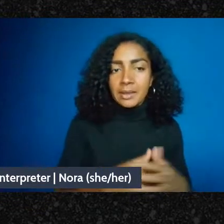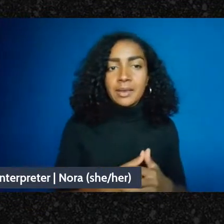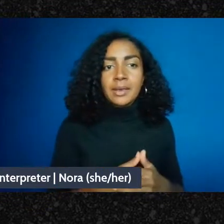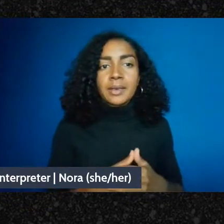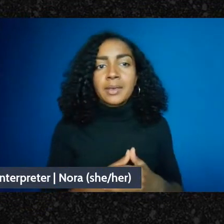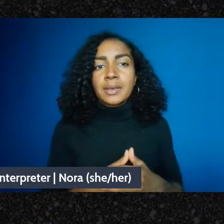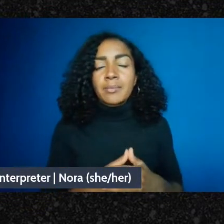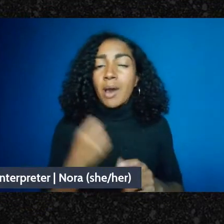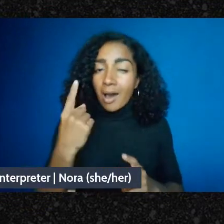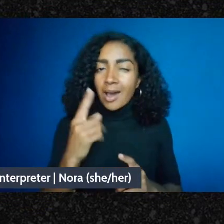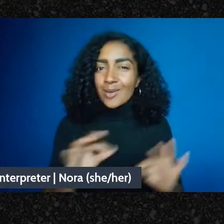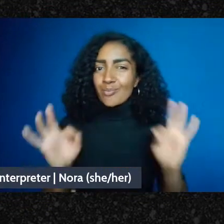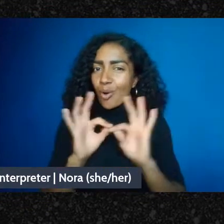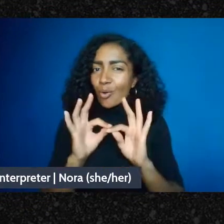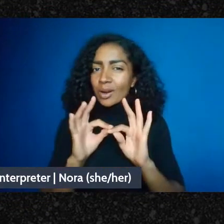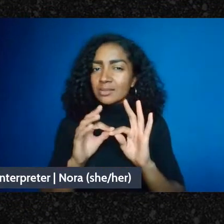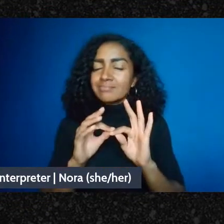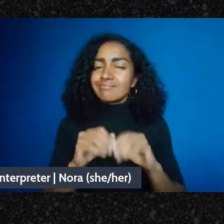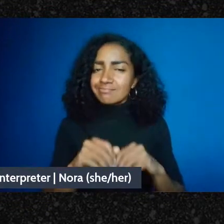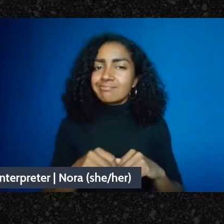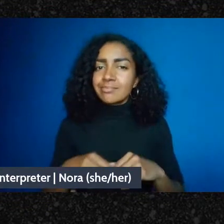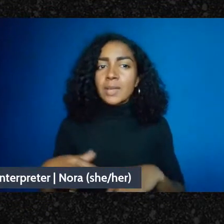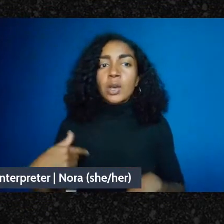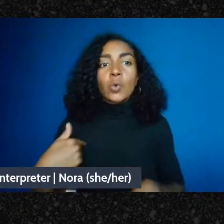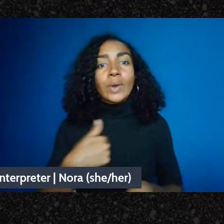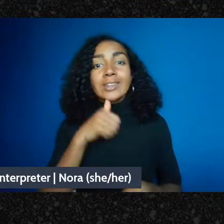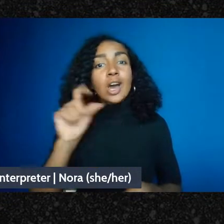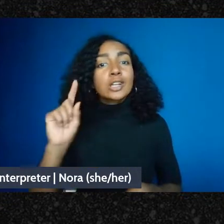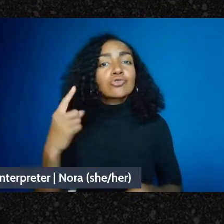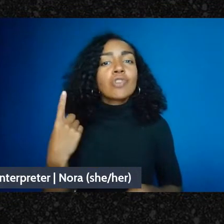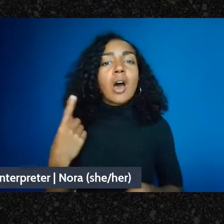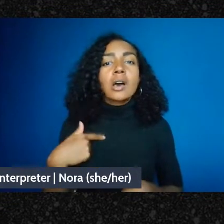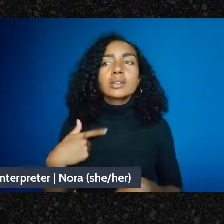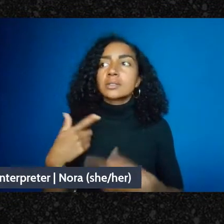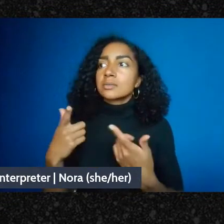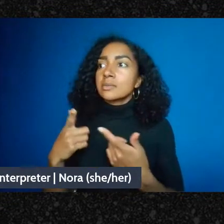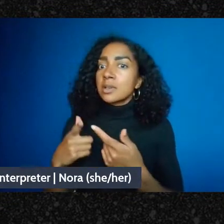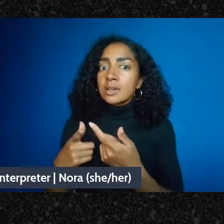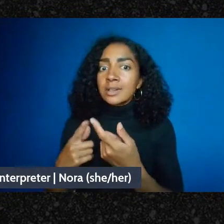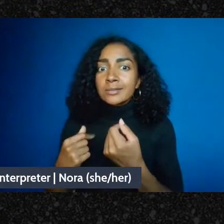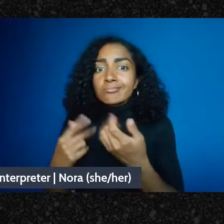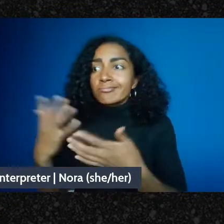devoting our time to keeping up with requests for food, but that we're clearly communicating